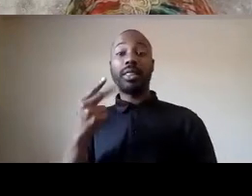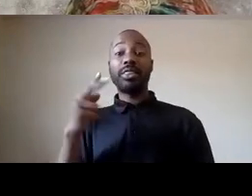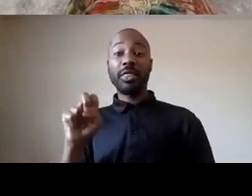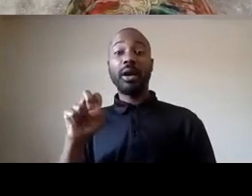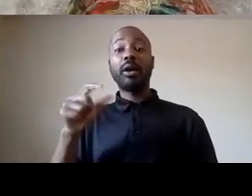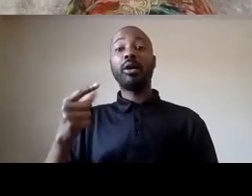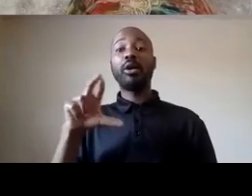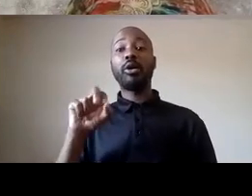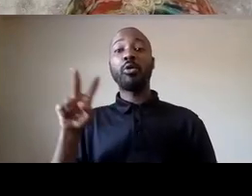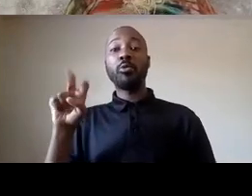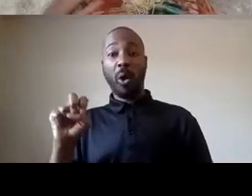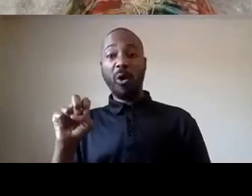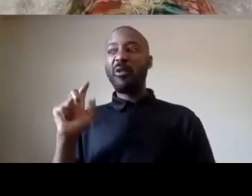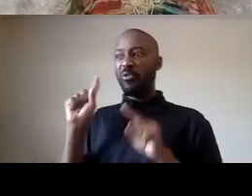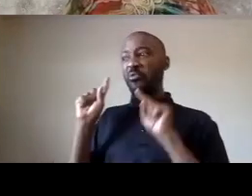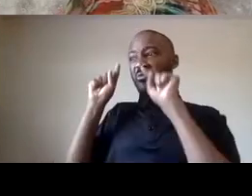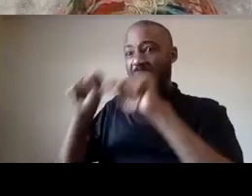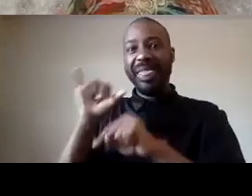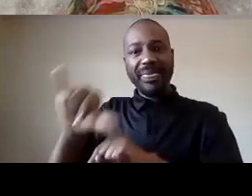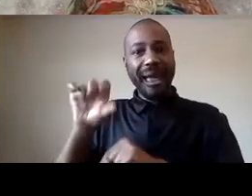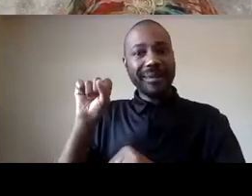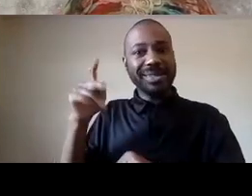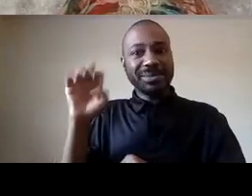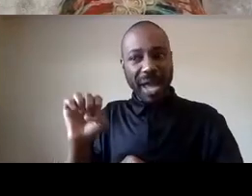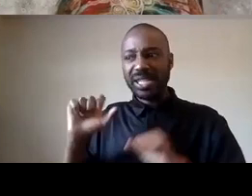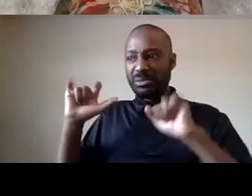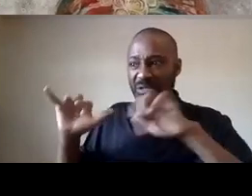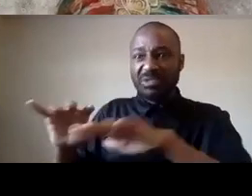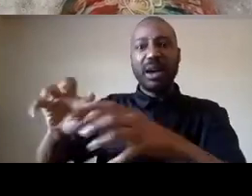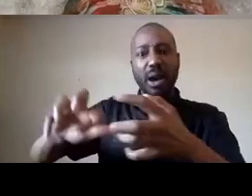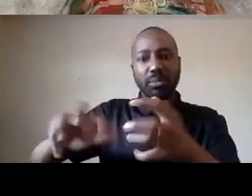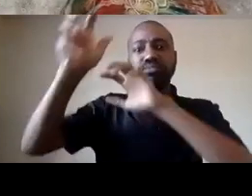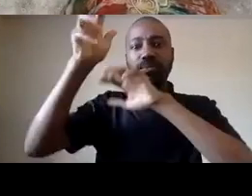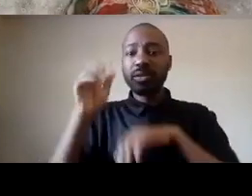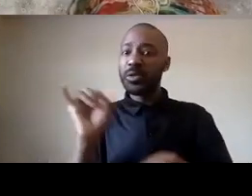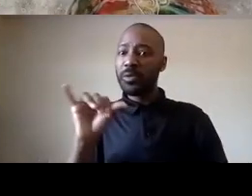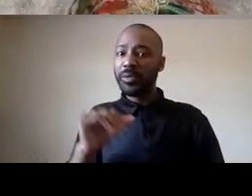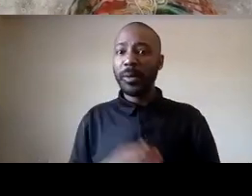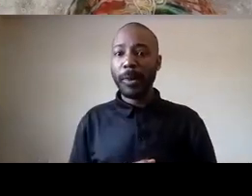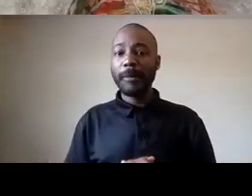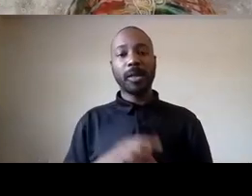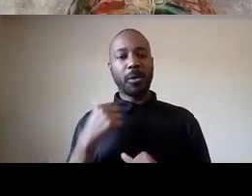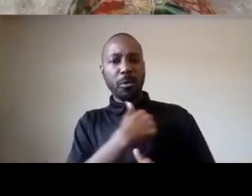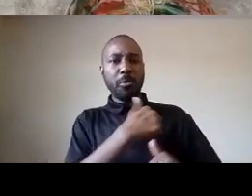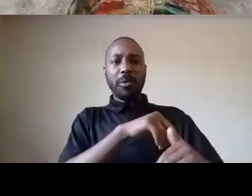capitalism every year and you'll hear me talk about this more later we go into these spaces and disrupt this